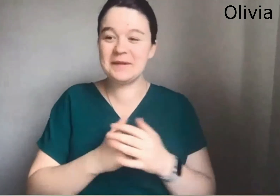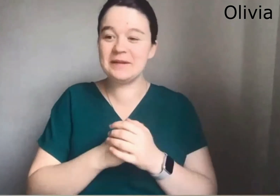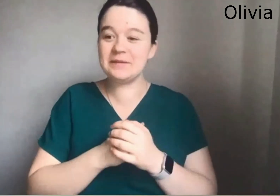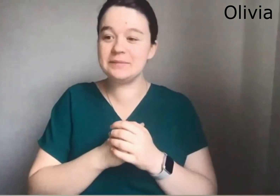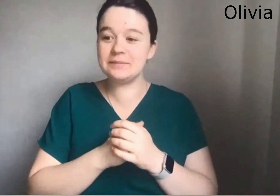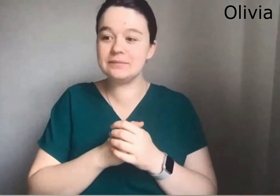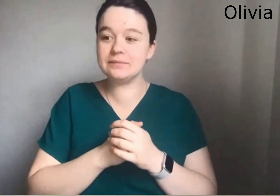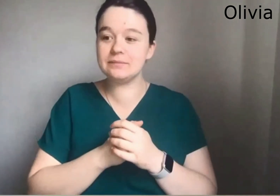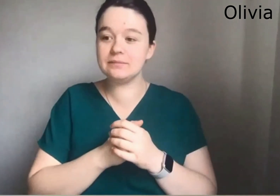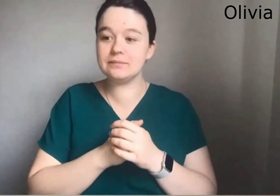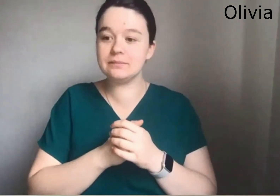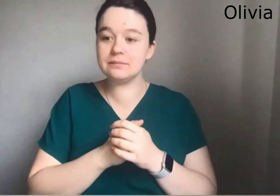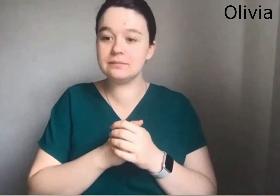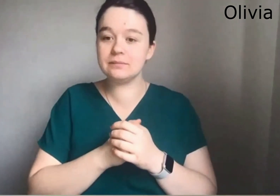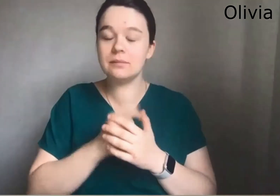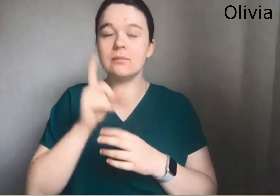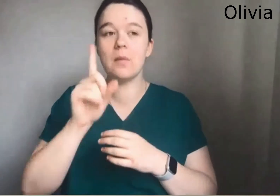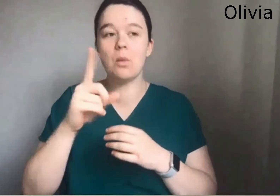And so i've never had experience of being a hearing person